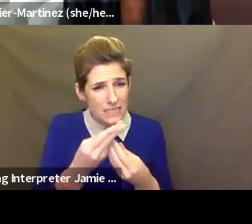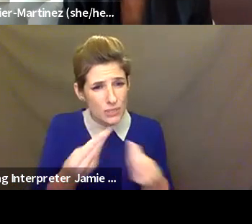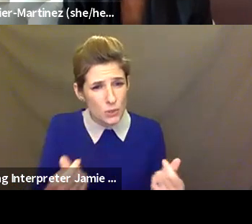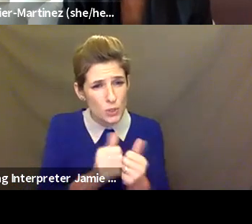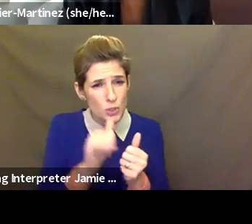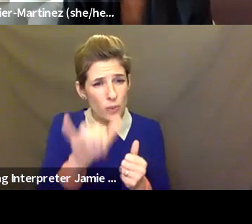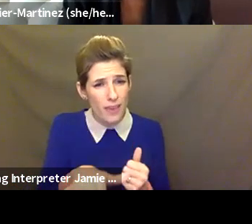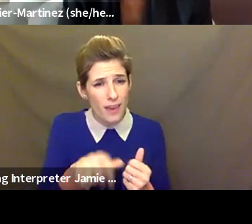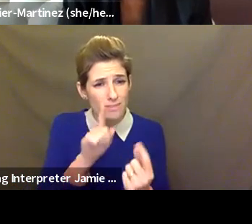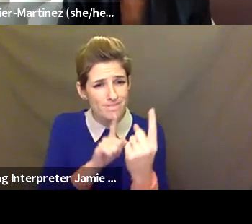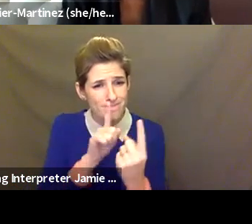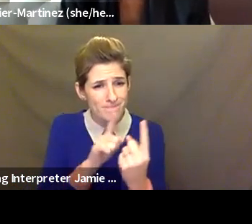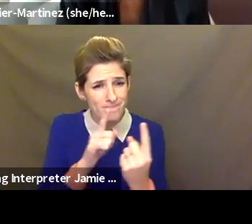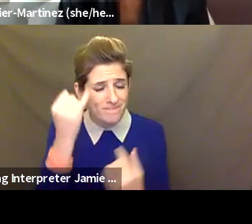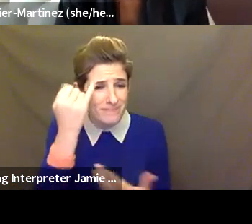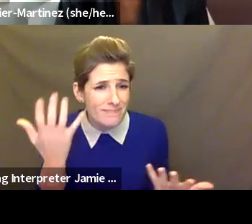Kelly Donovan: I think that over the- Oop, Kim, did you want to go?